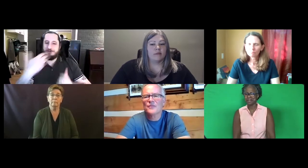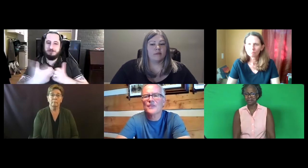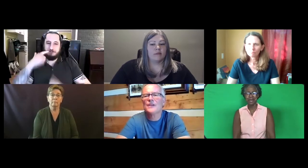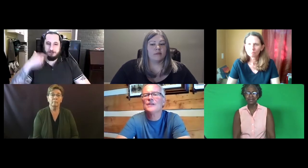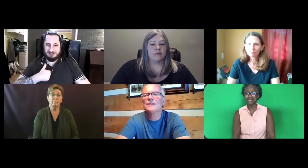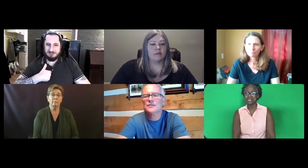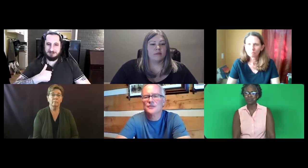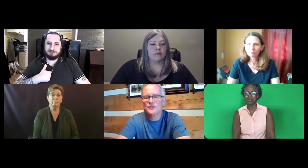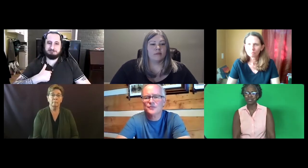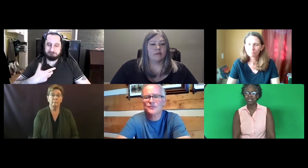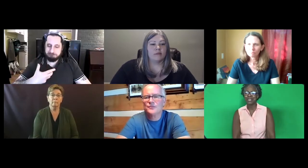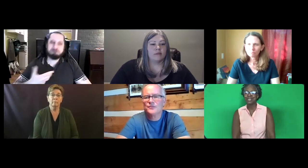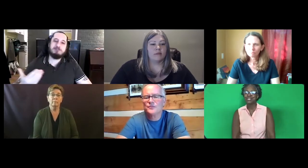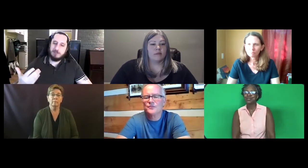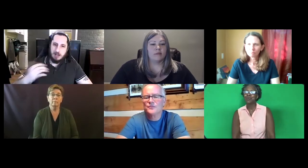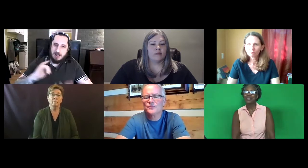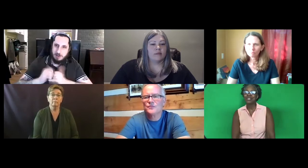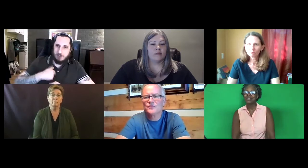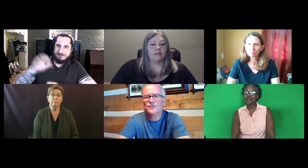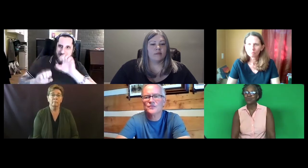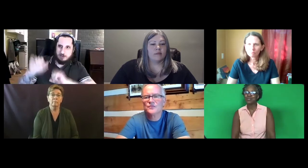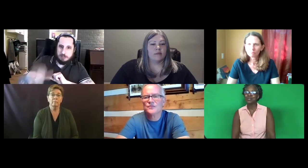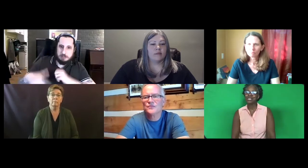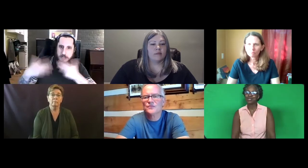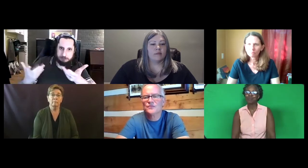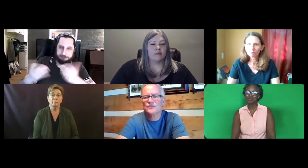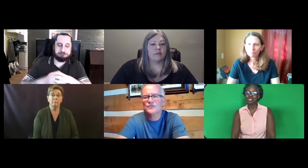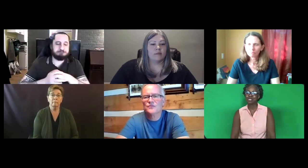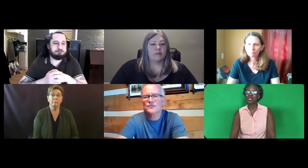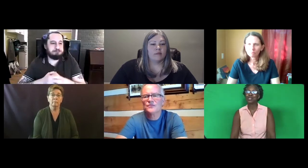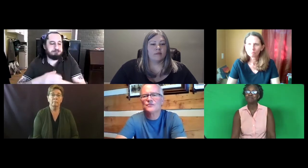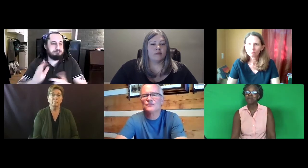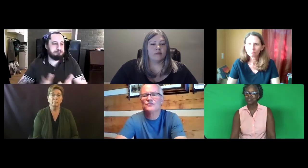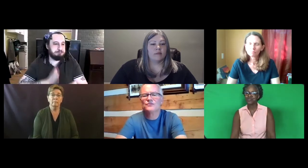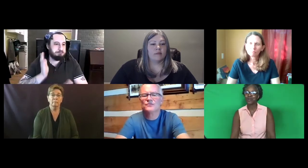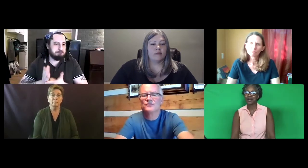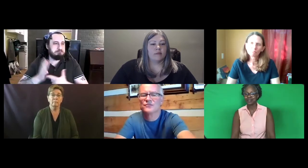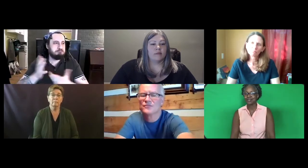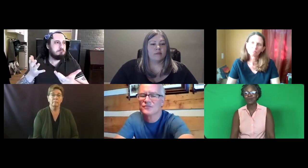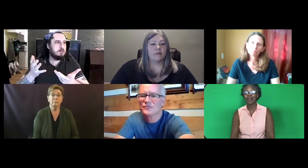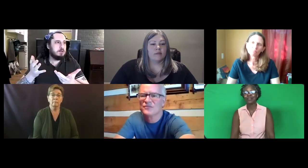They're not a good interpreter. So the point is, that we look at interpreters as being a good match for us or not a good